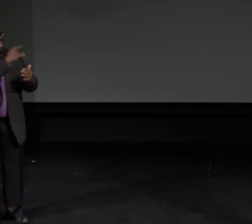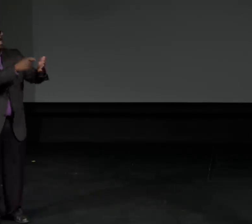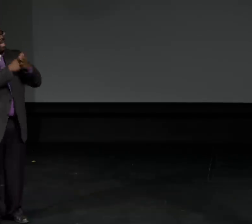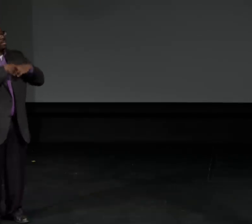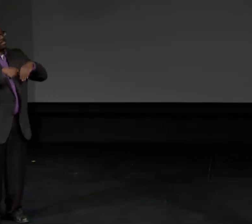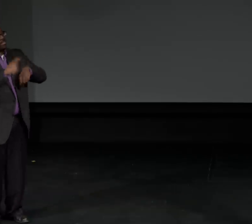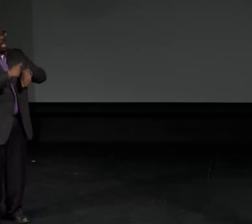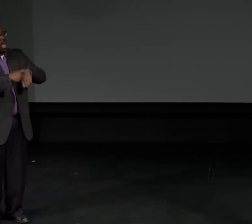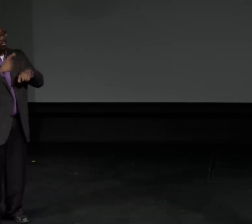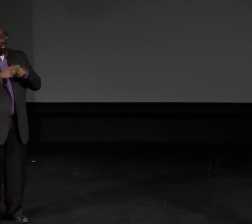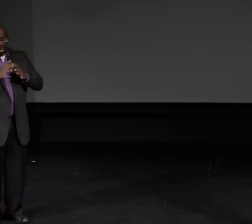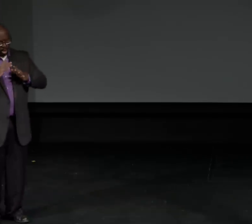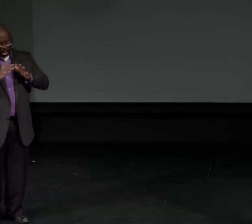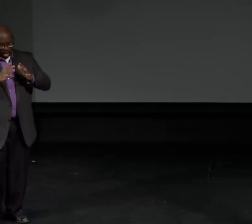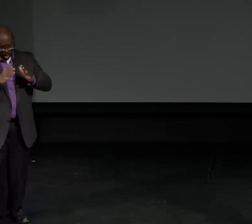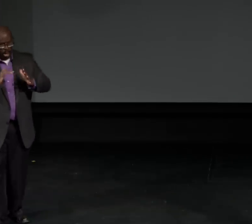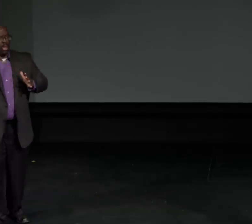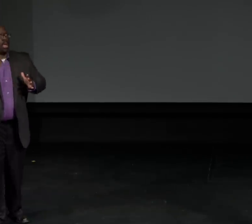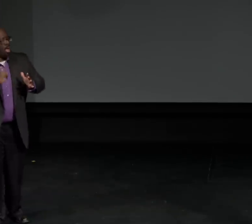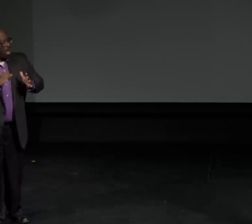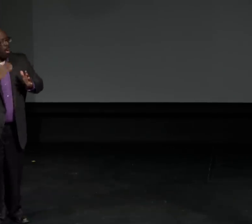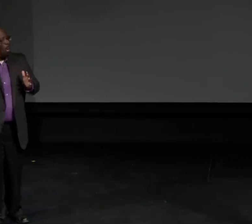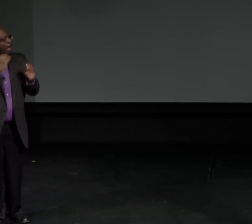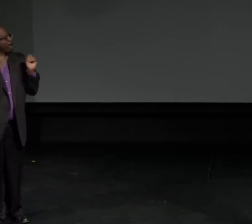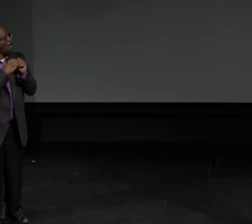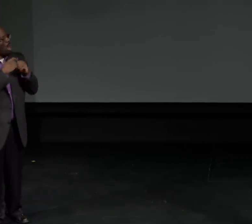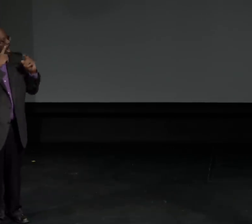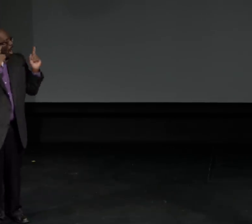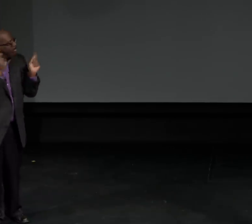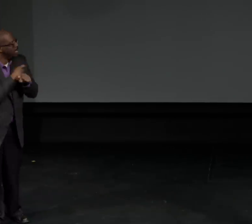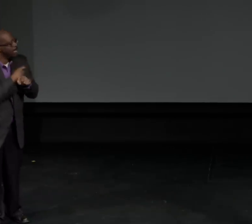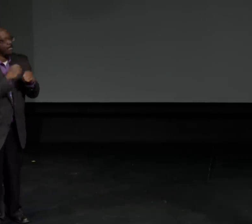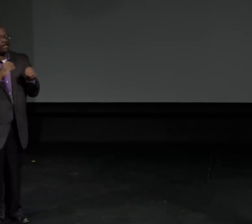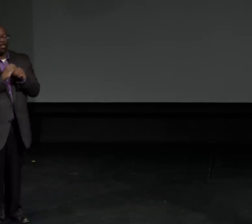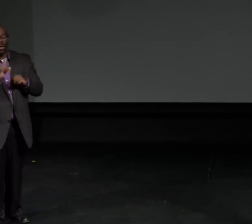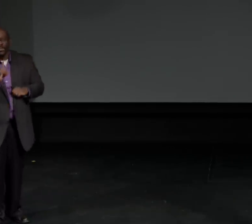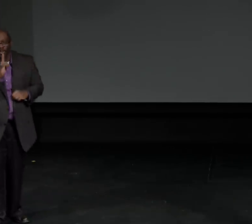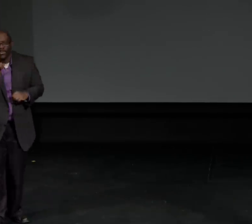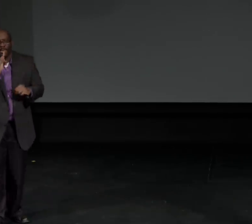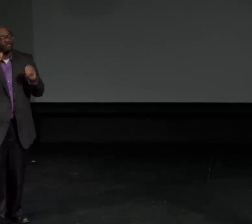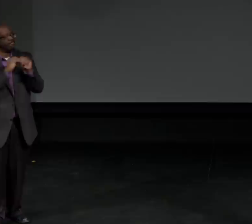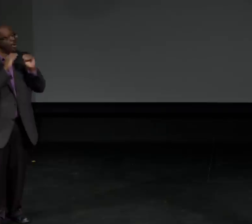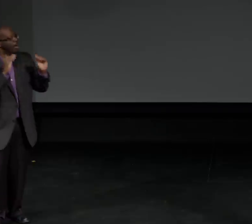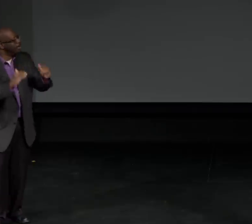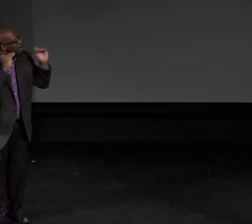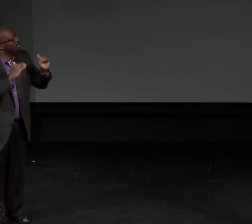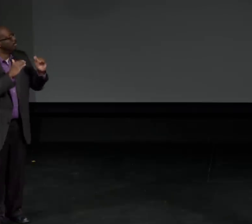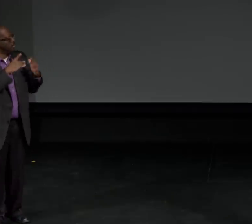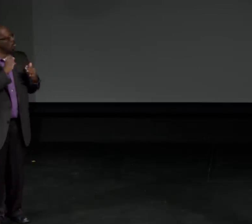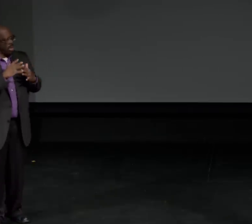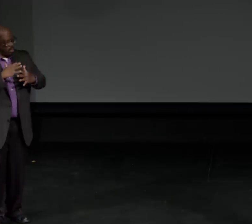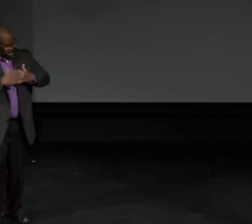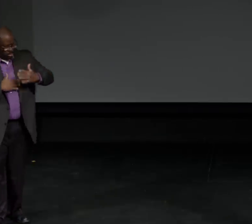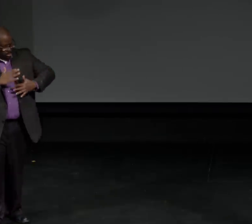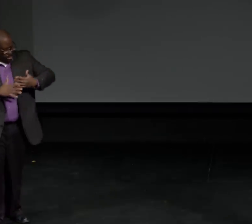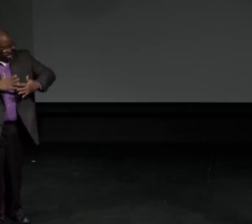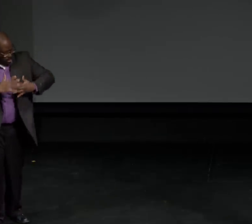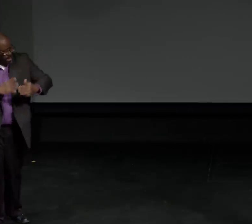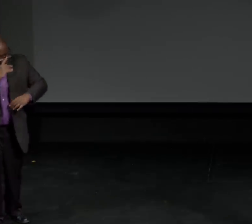as a full language. I think it's taken some time to really recognize its complexities and sophistication.